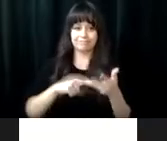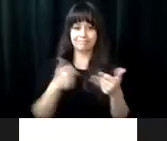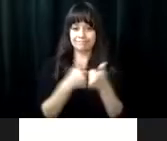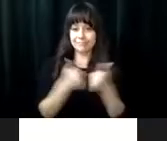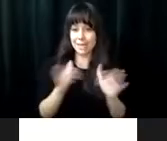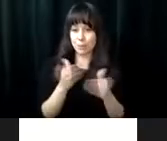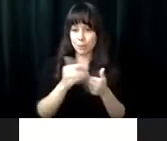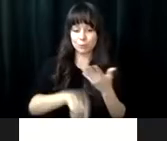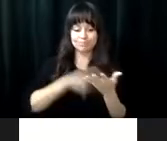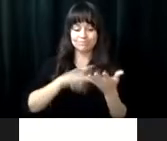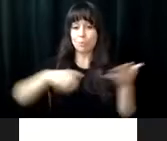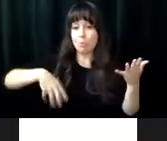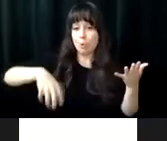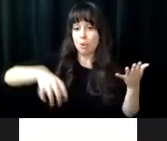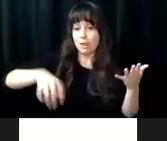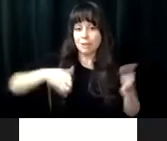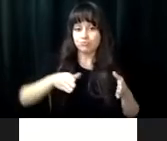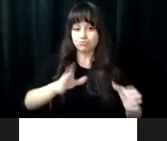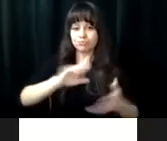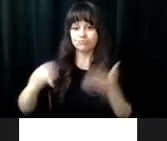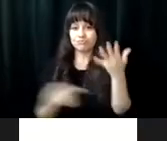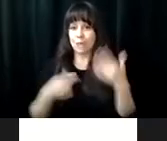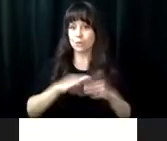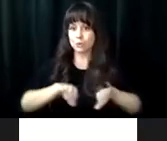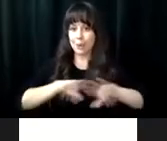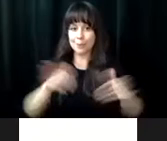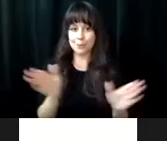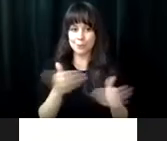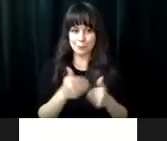room, a gym, a stage, a game room,